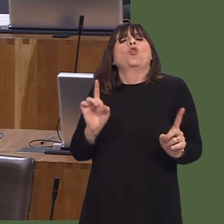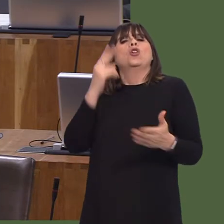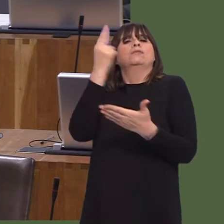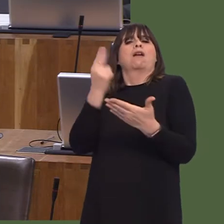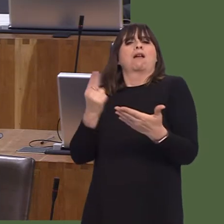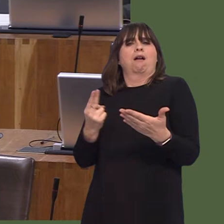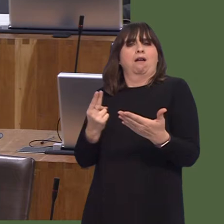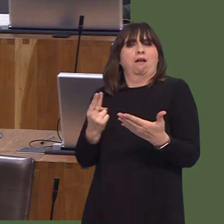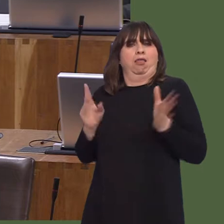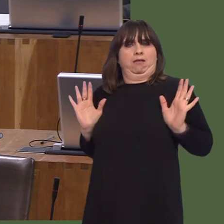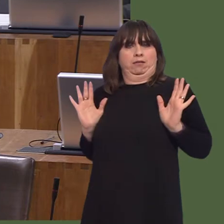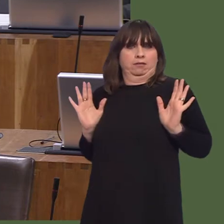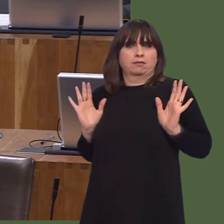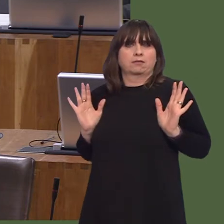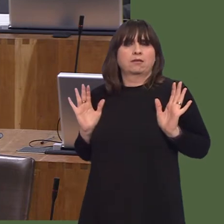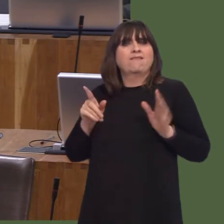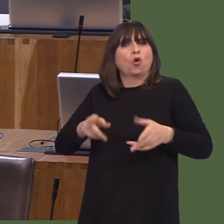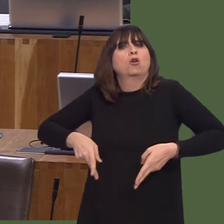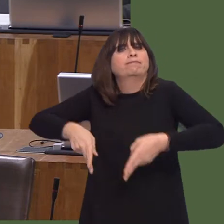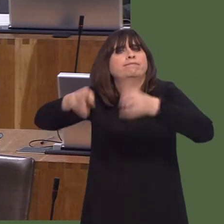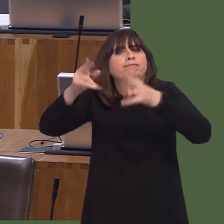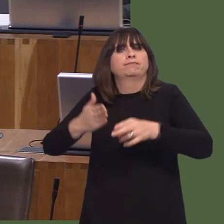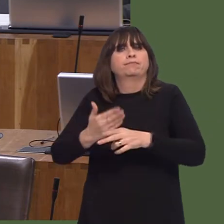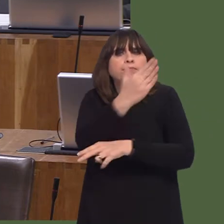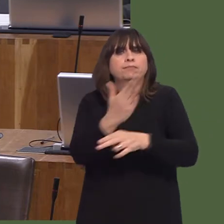Carwyn Jones AM: Cash flow is all to a small business.